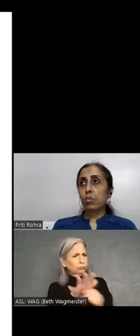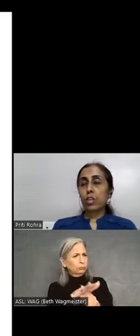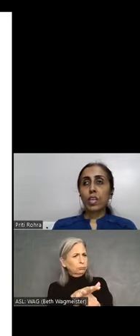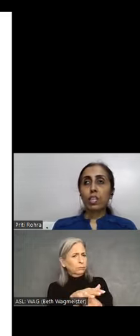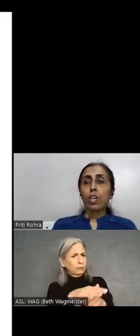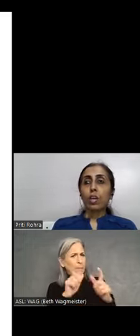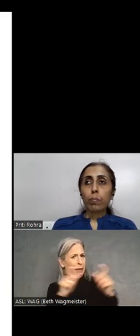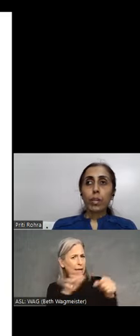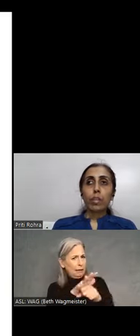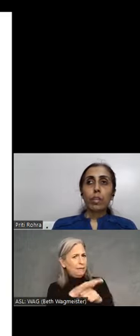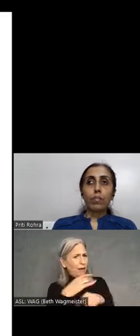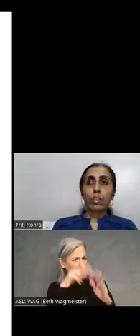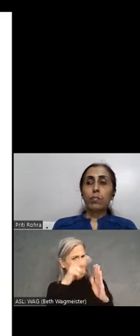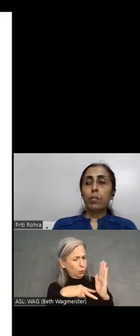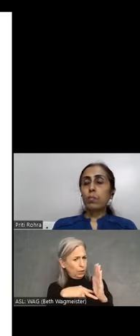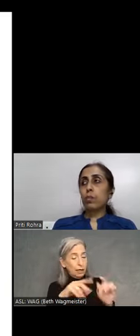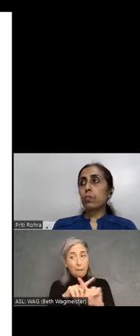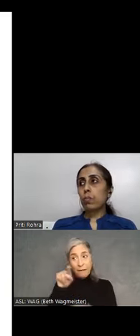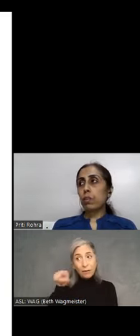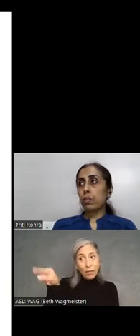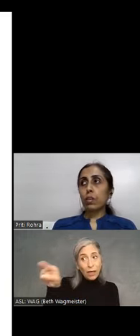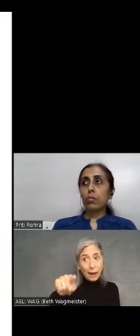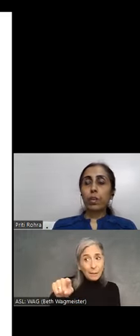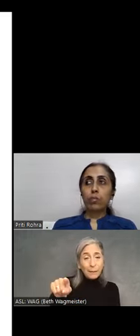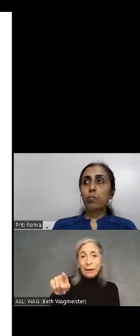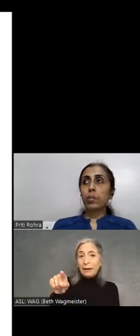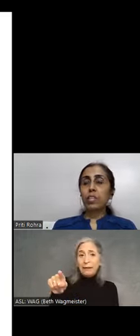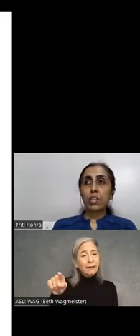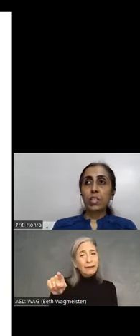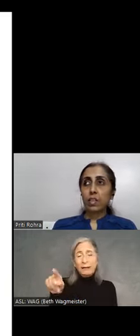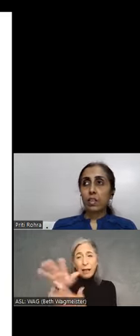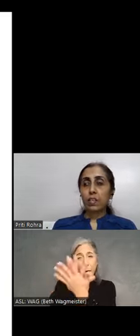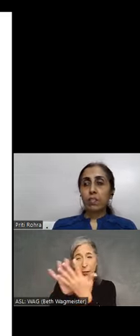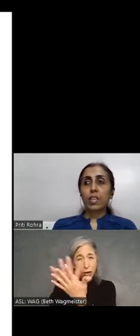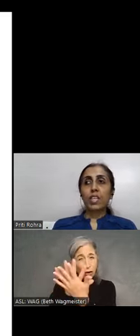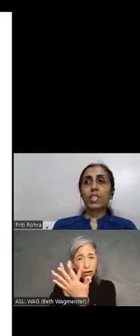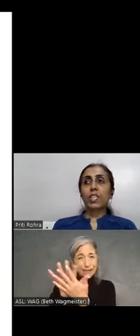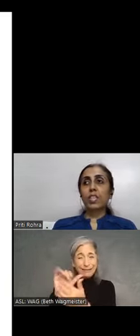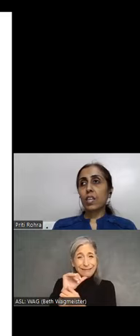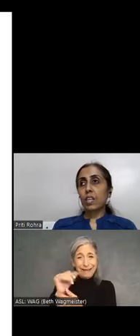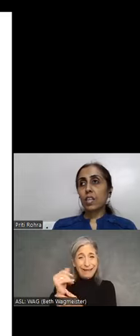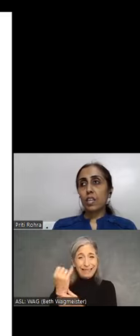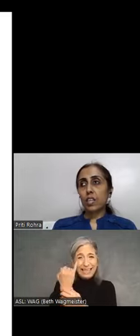the text, but for them if it becomes blurred it becomes pixilated when text is created as